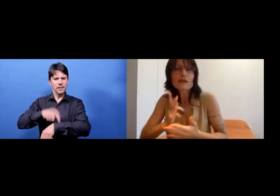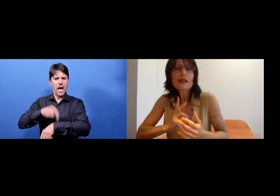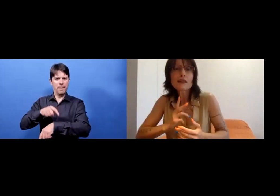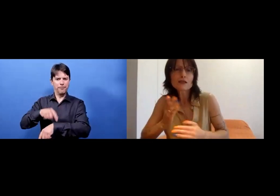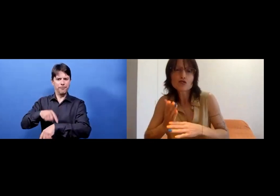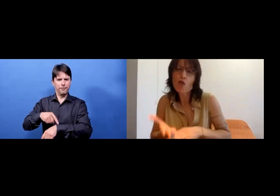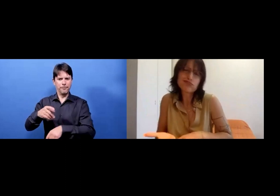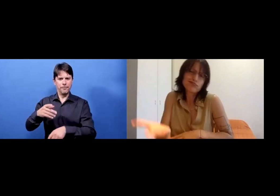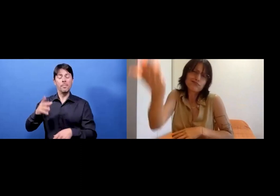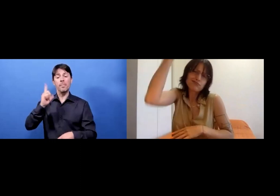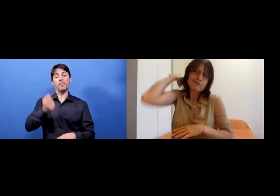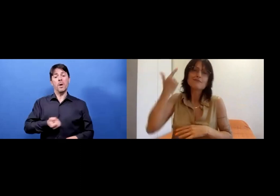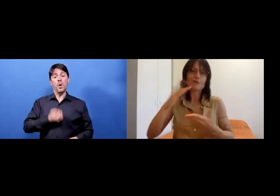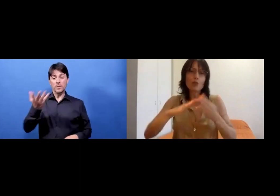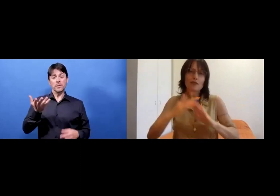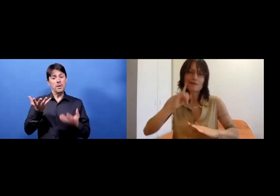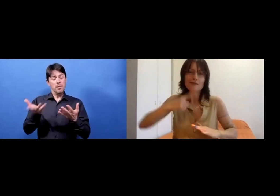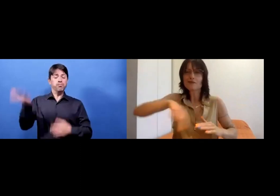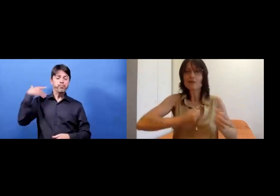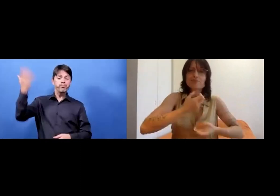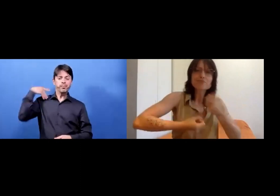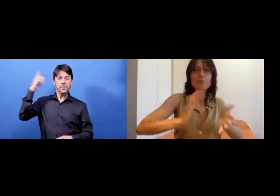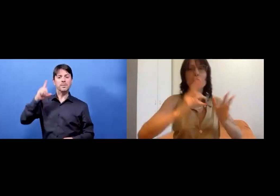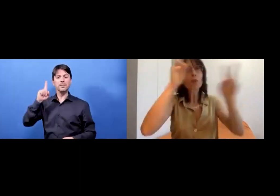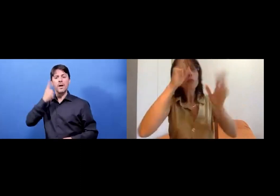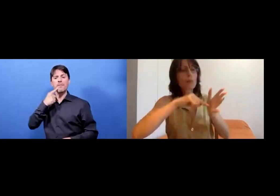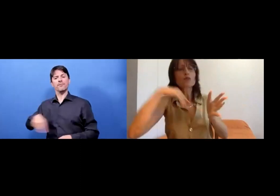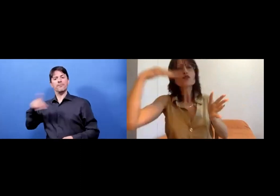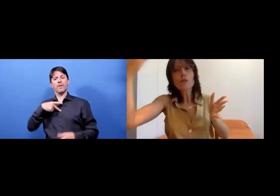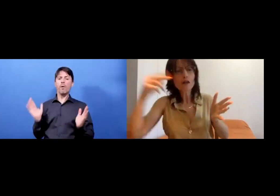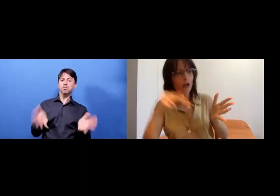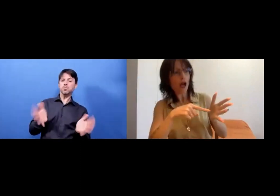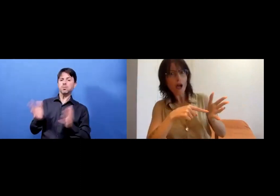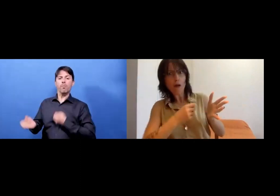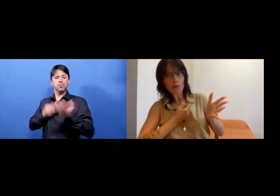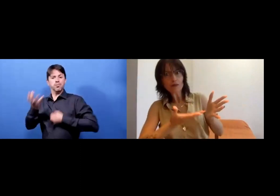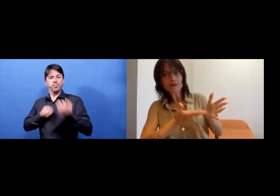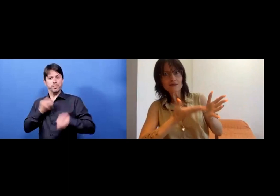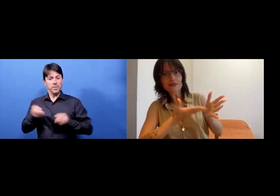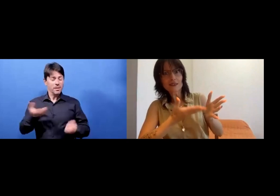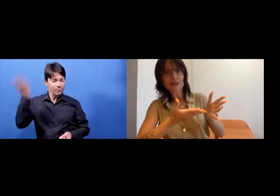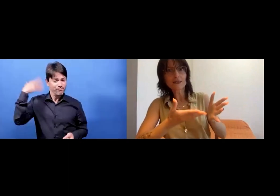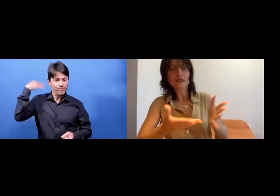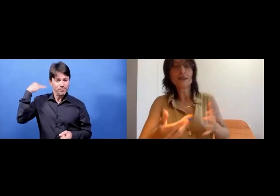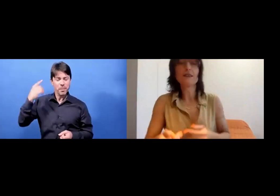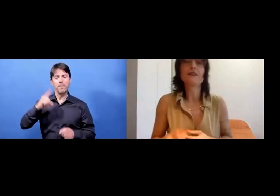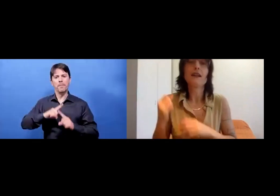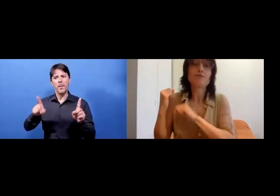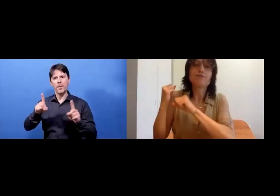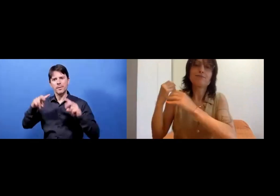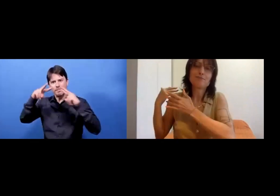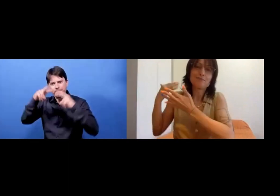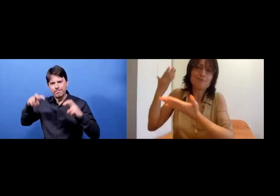However, it has always been there because as long as sign language is used, there has been poetry.